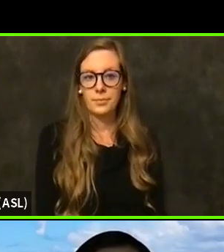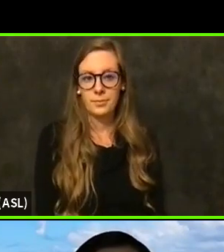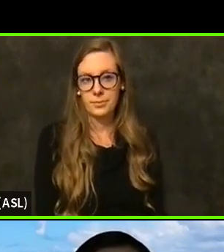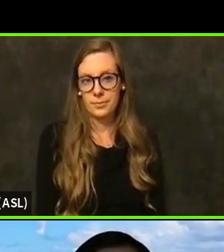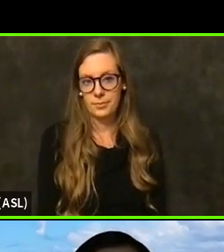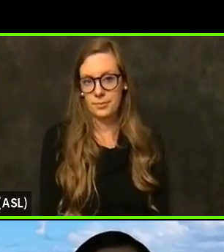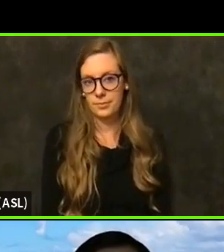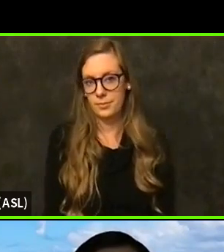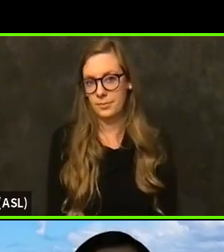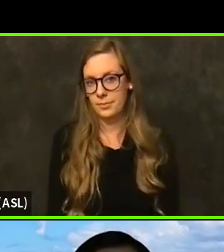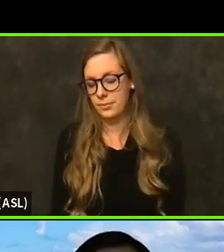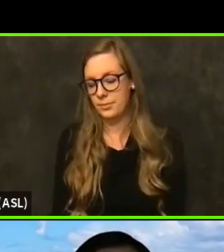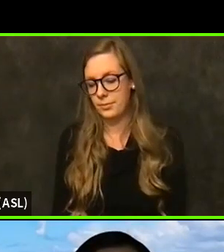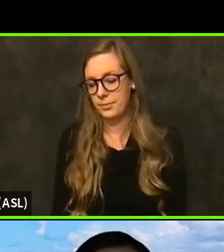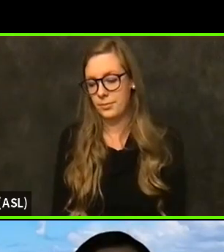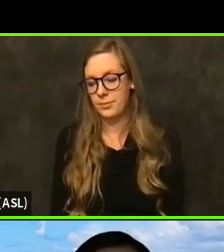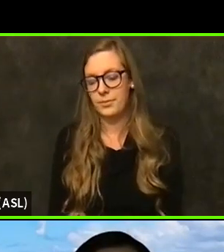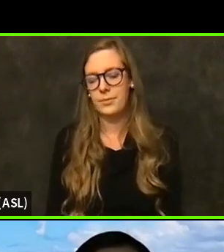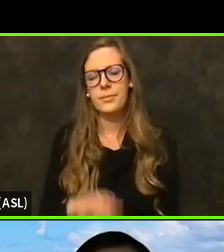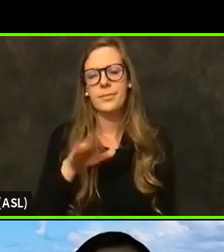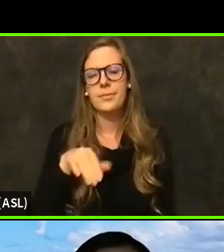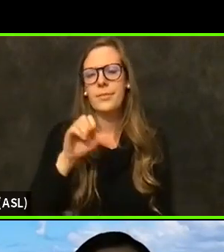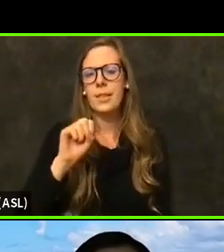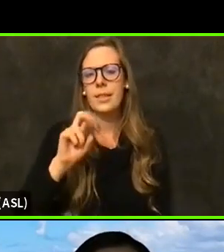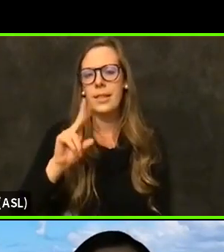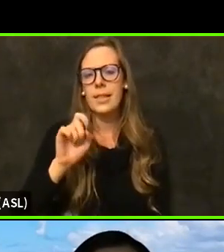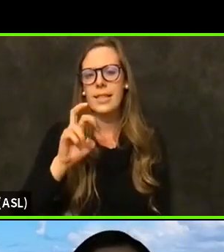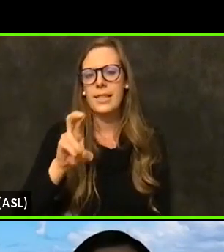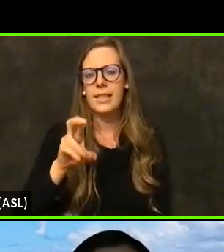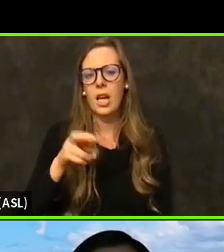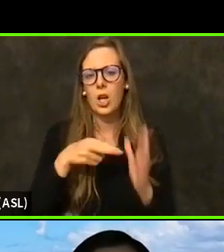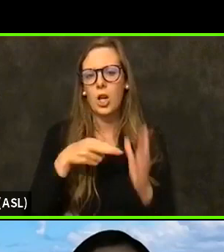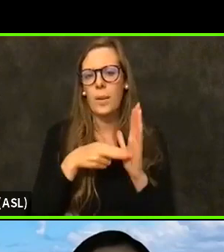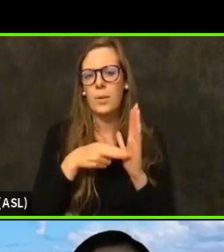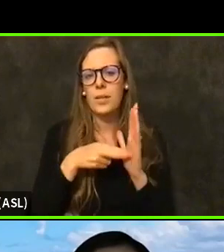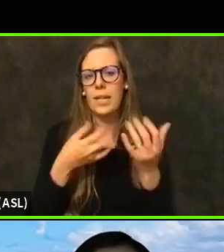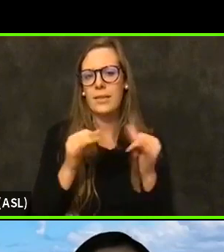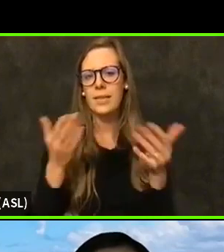Is the set representative still part of the Zoom?